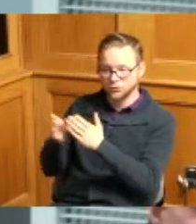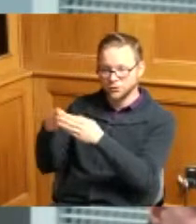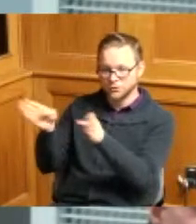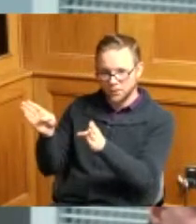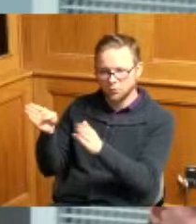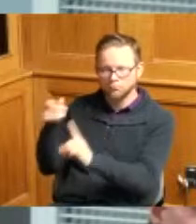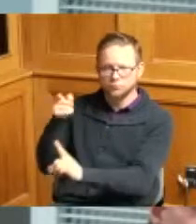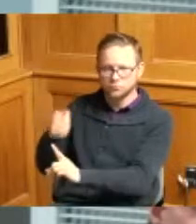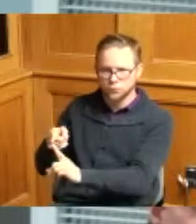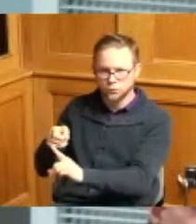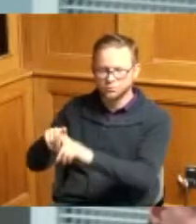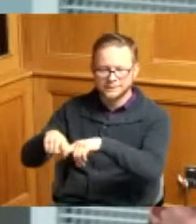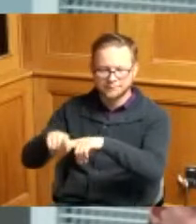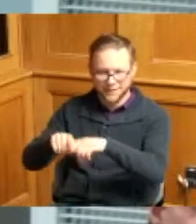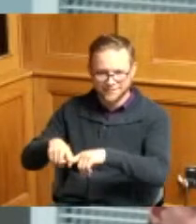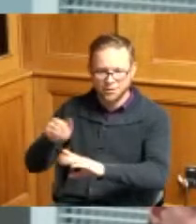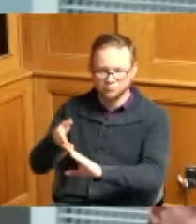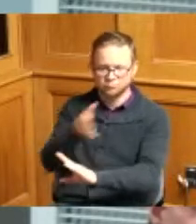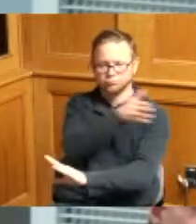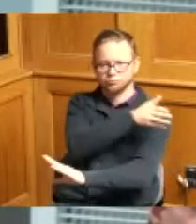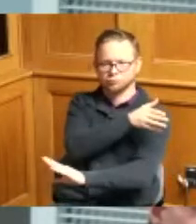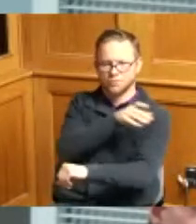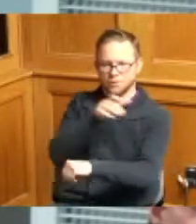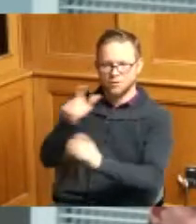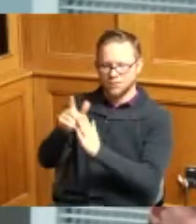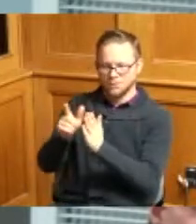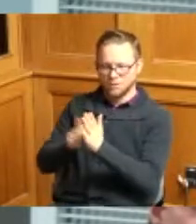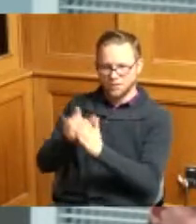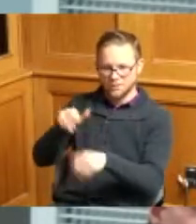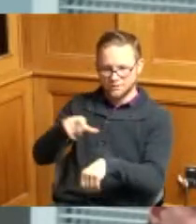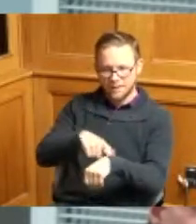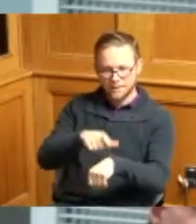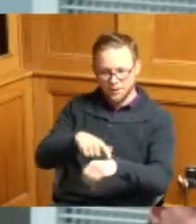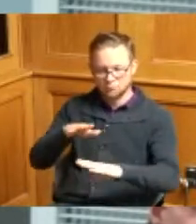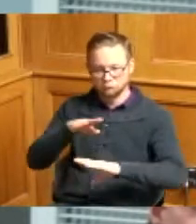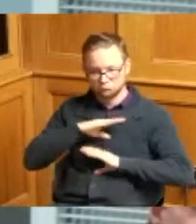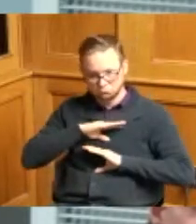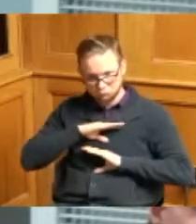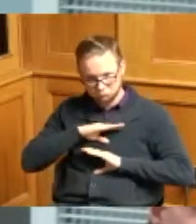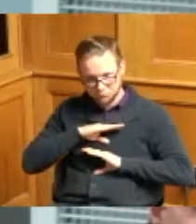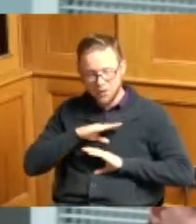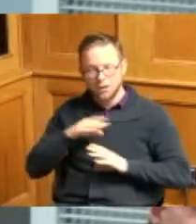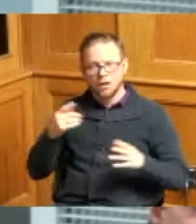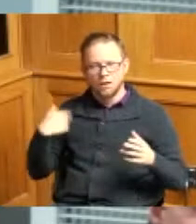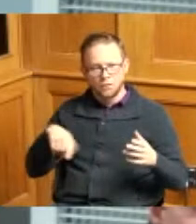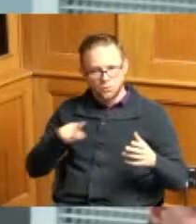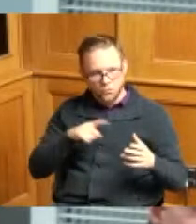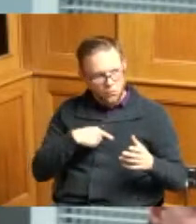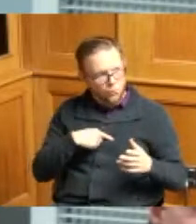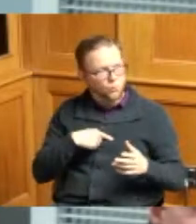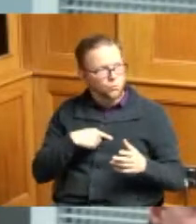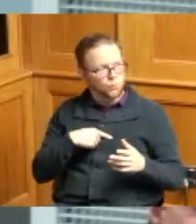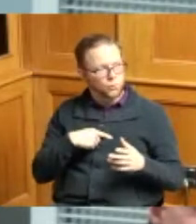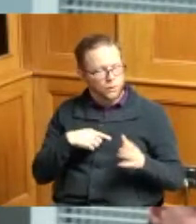and the laws of that time which again it meets that so again we're just saying that Ohio revised